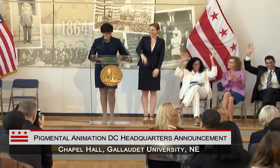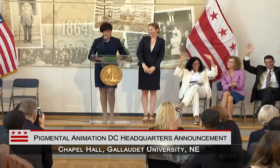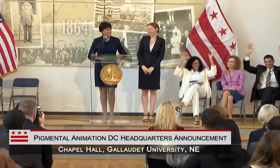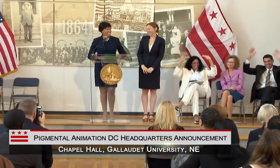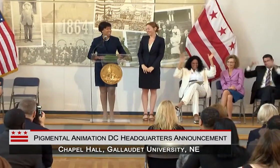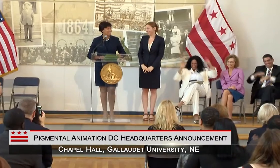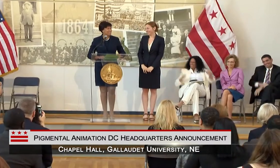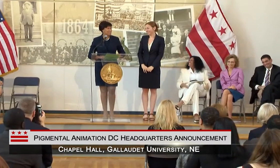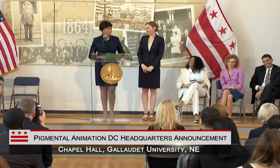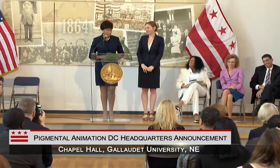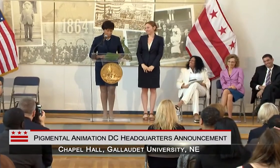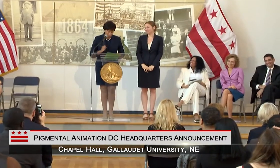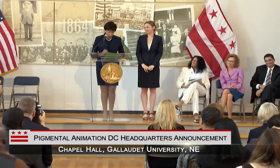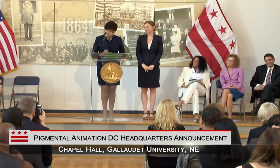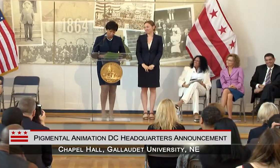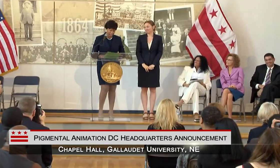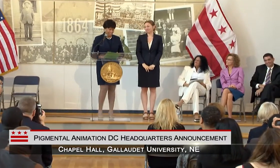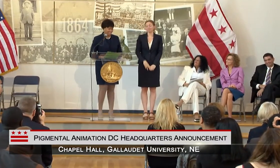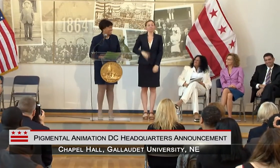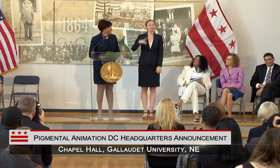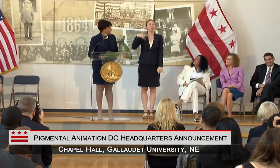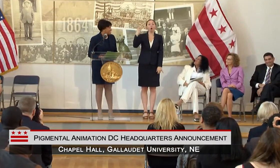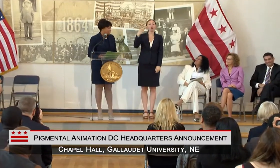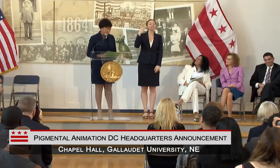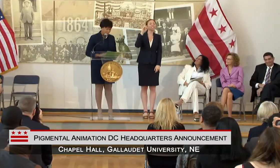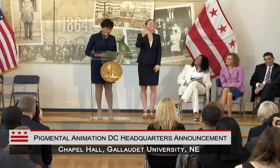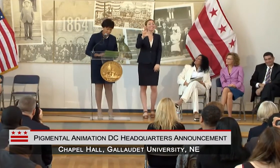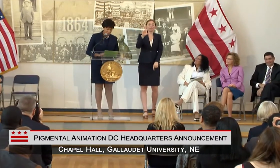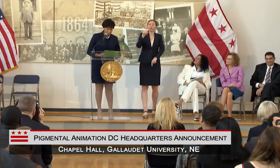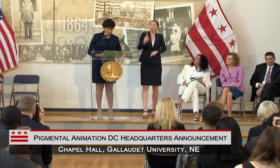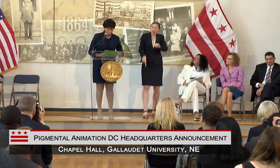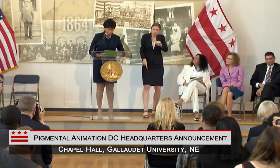THE DISTRICT COULDN'T BE MORE PROUD TO WELCOME PIGMENTAL